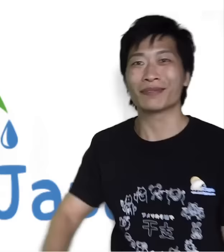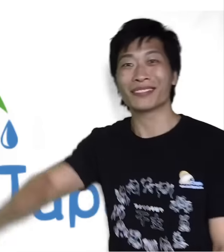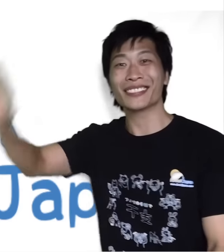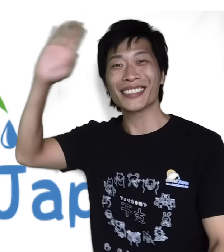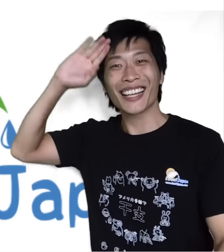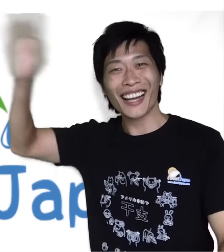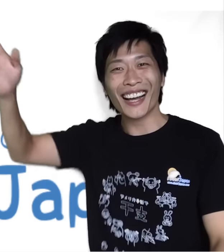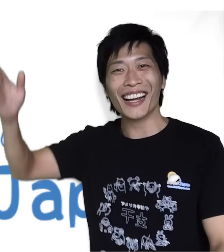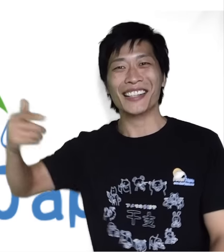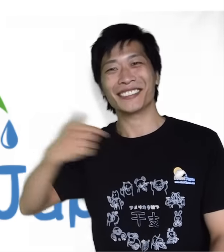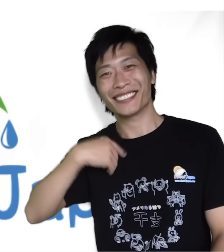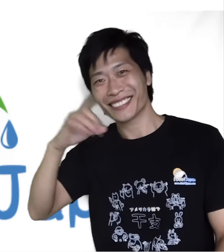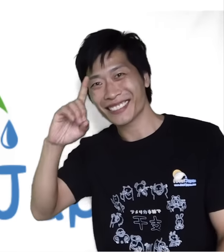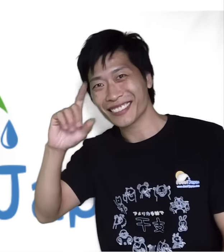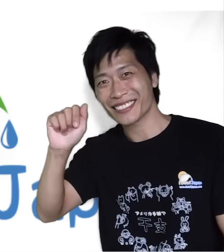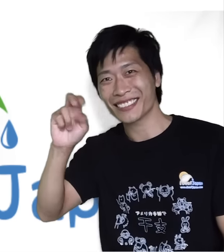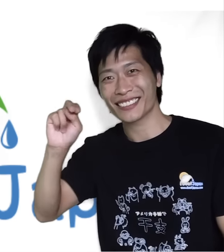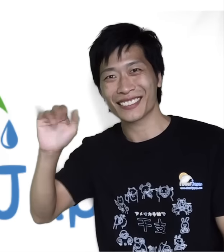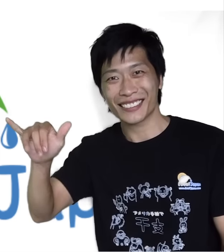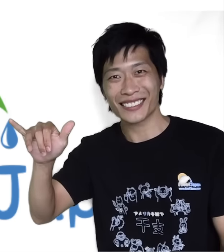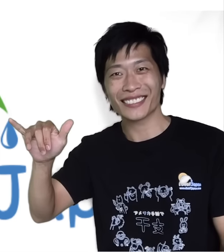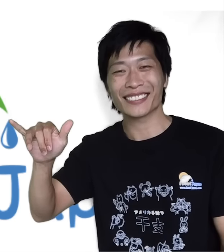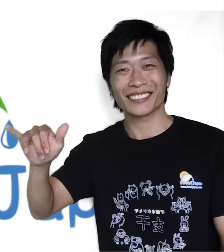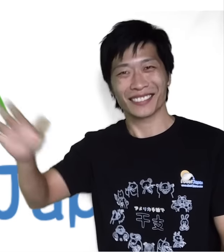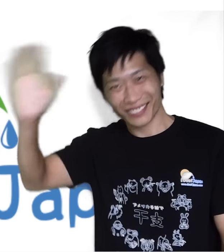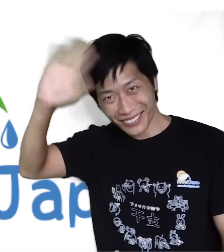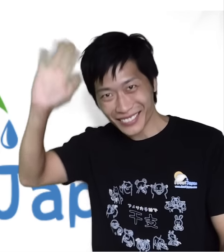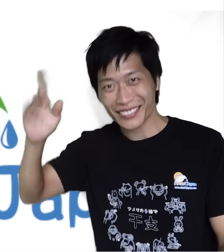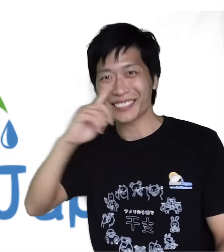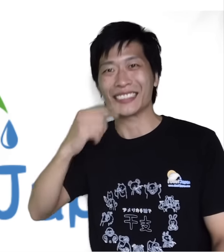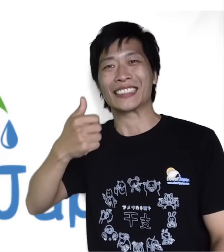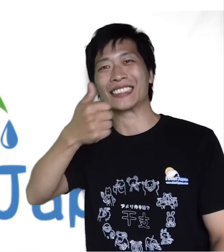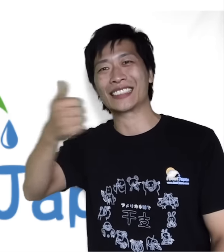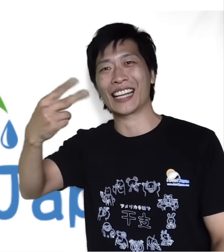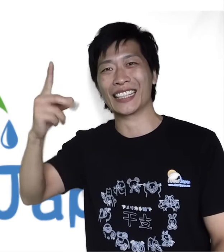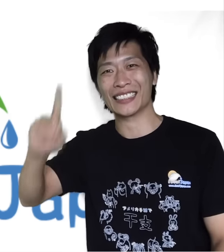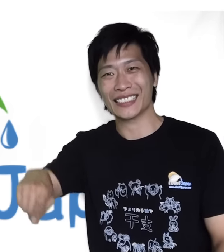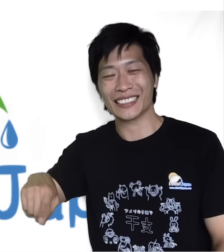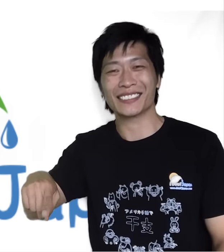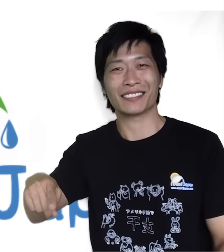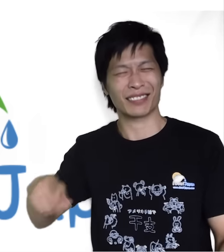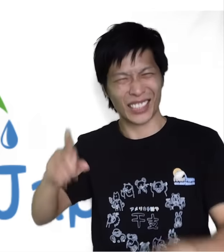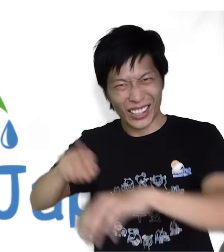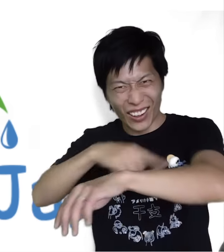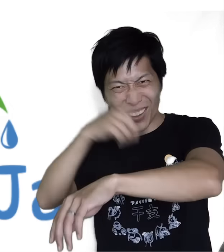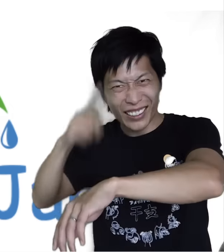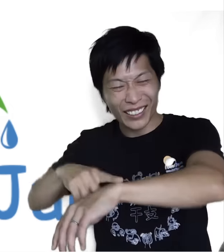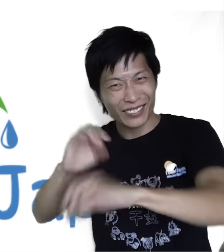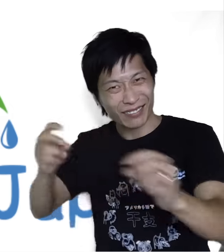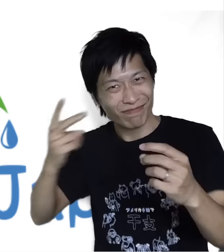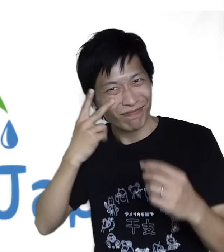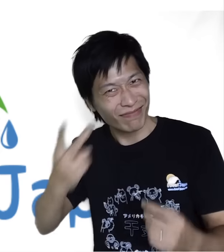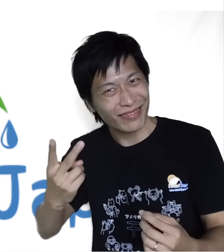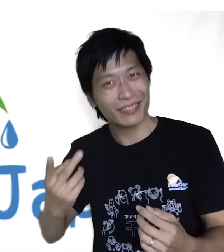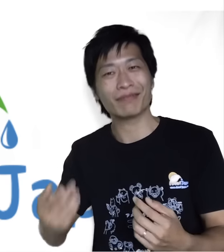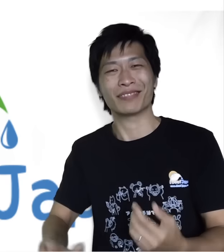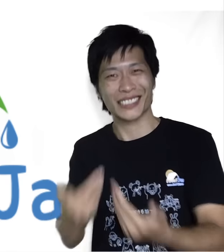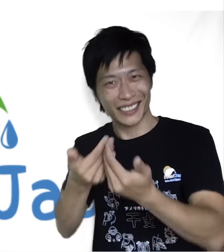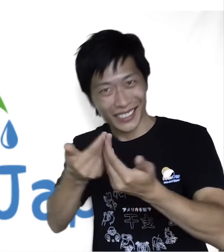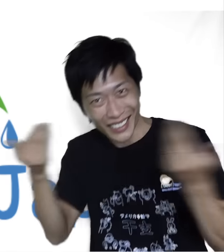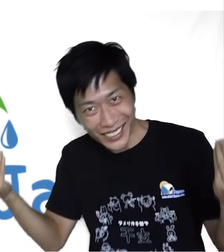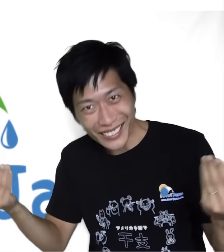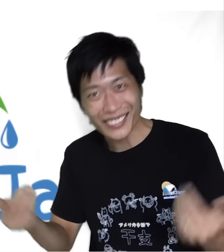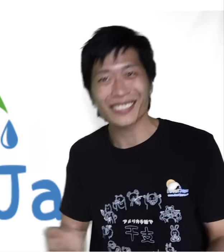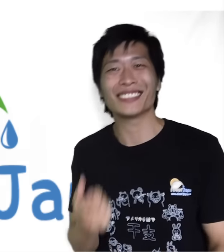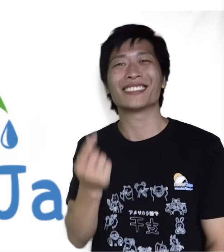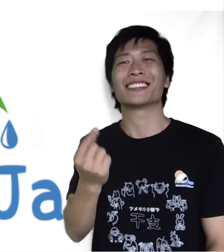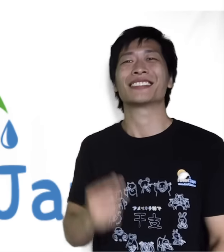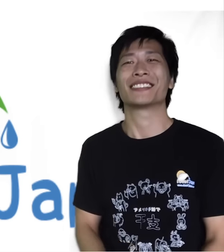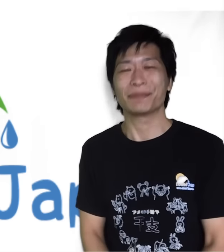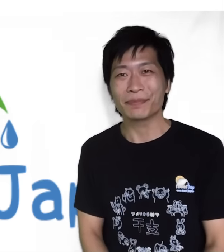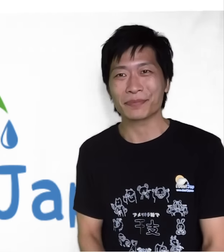Hi I’m Danny. Long time no see! こんにちはダニーです。久しぶりですね！